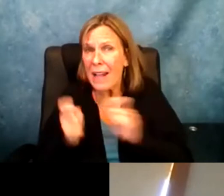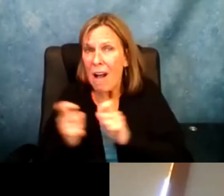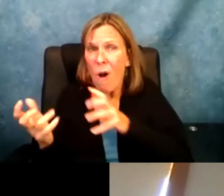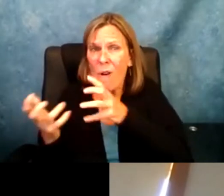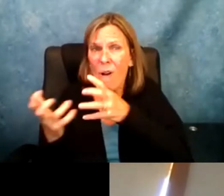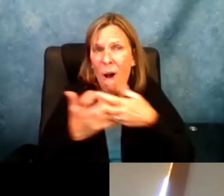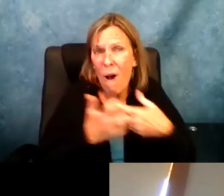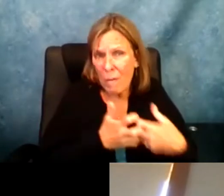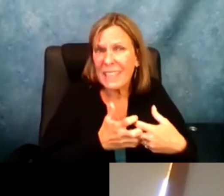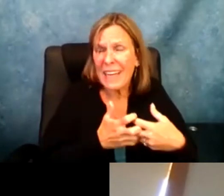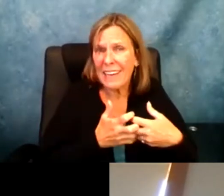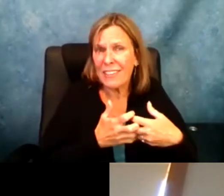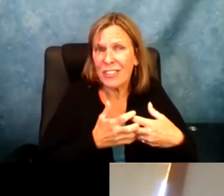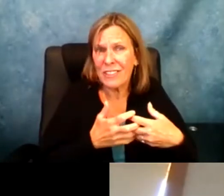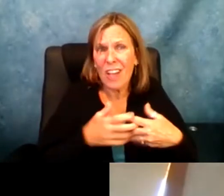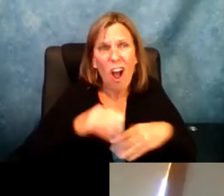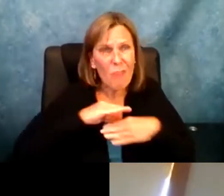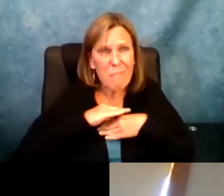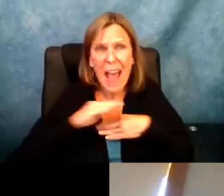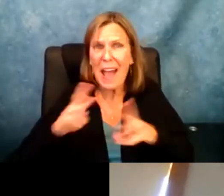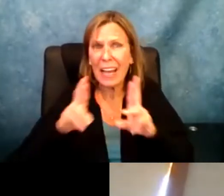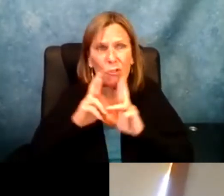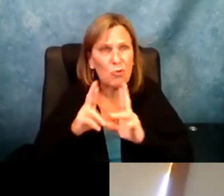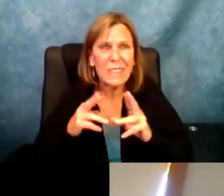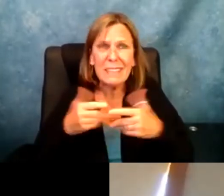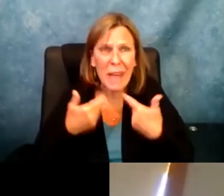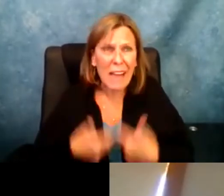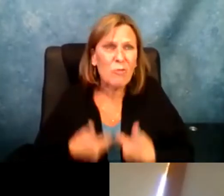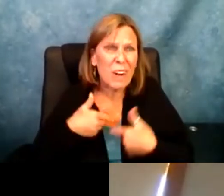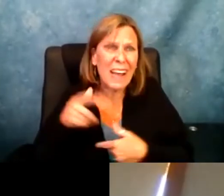teachers and everyone and make sure that my